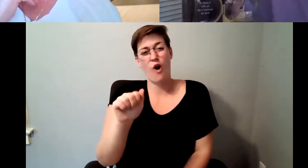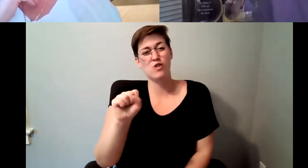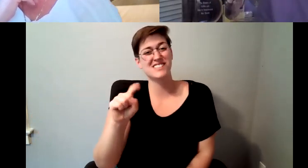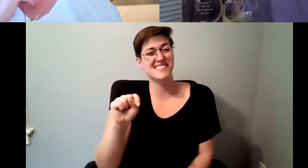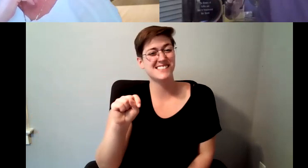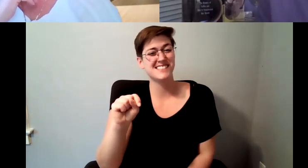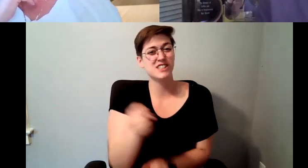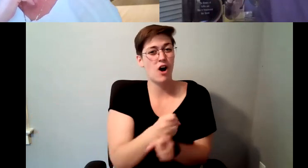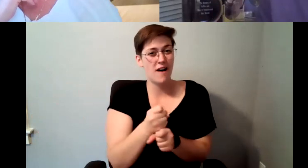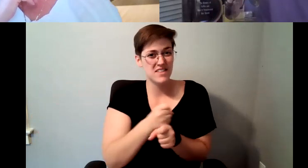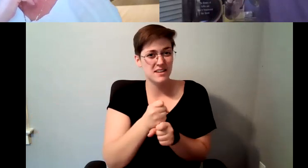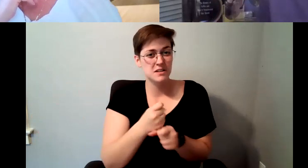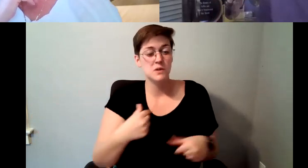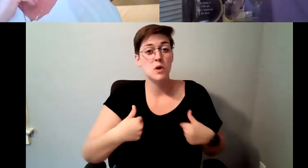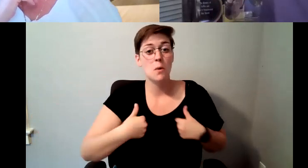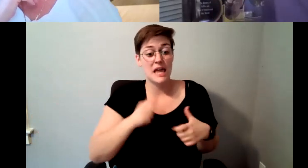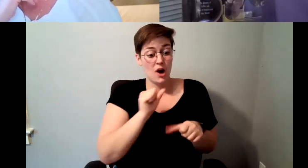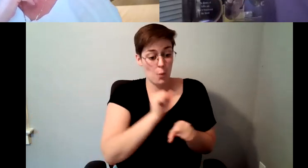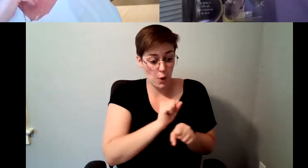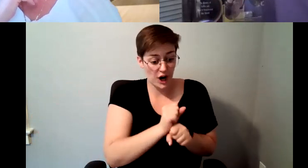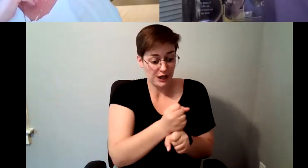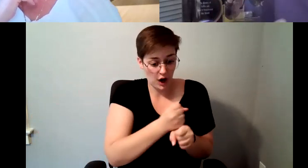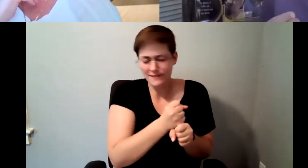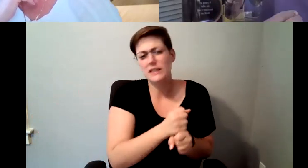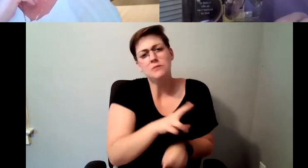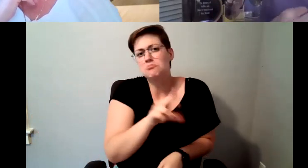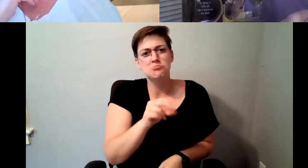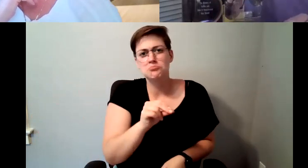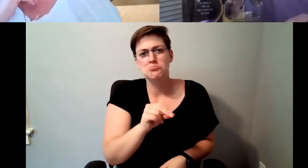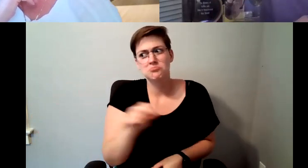I never really did the work of coffee, nor did anyone on this team, but the responsibility